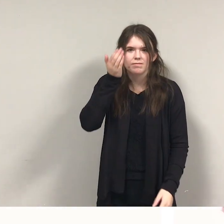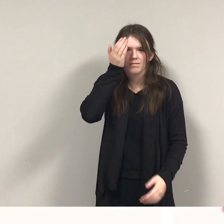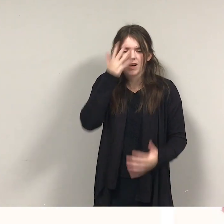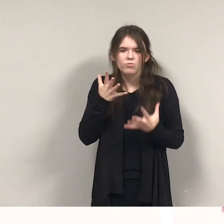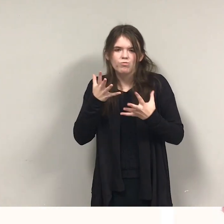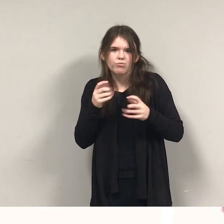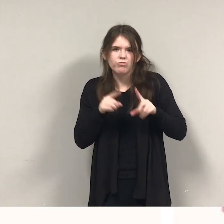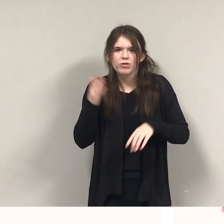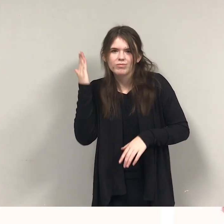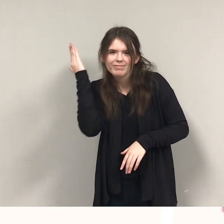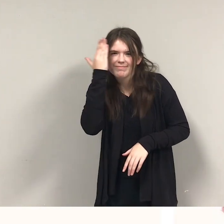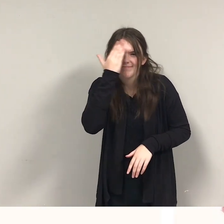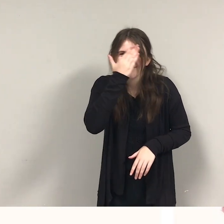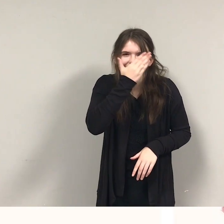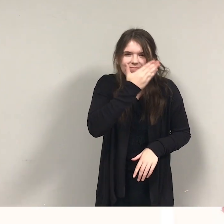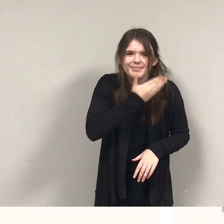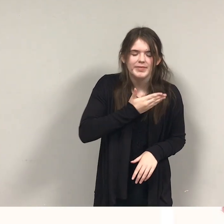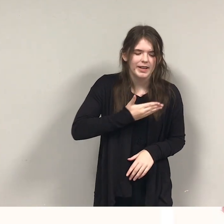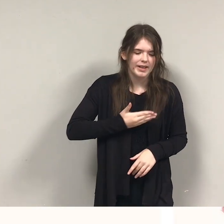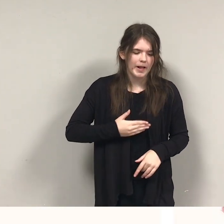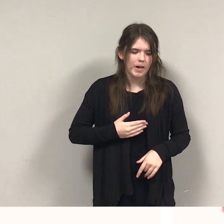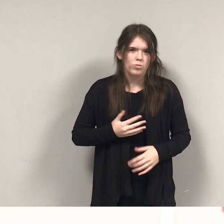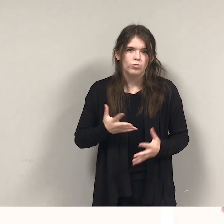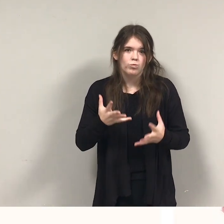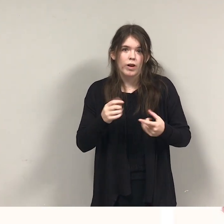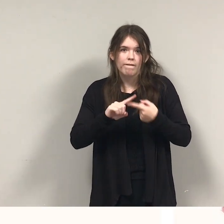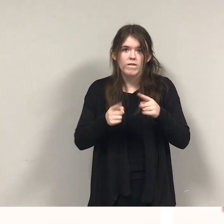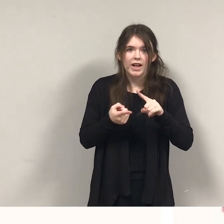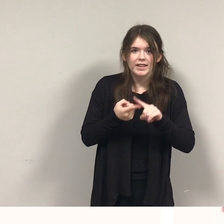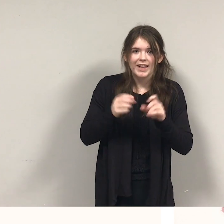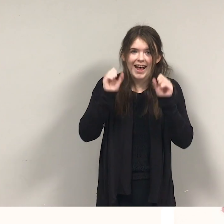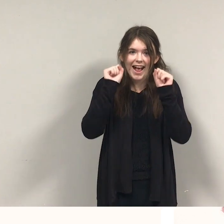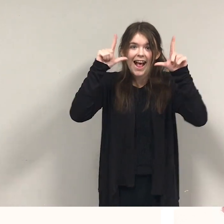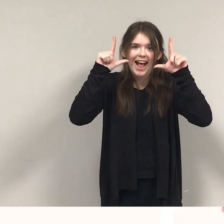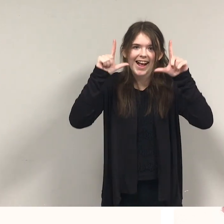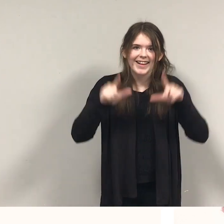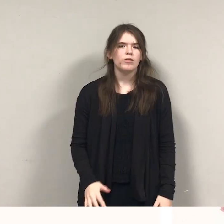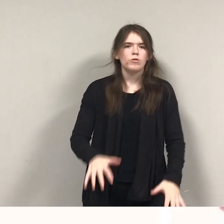wants her friends to be surprised. Zombie?